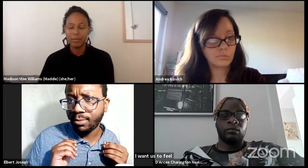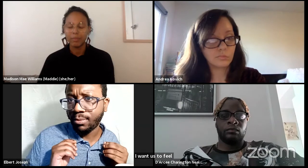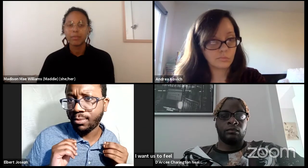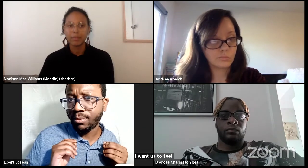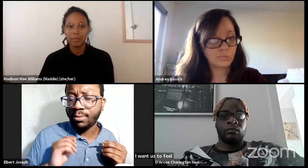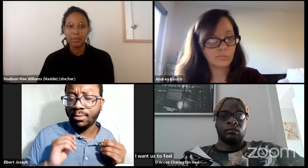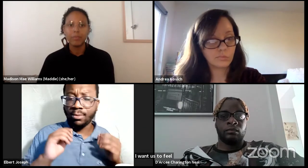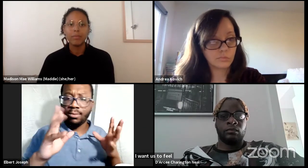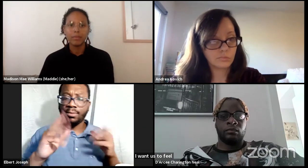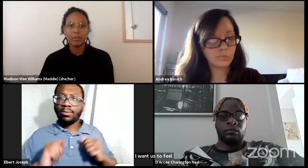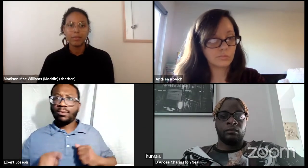Right?